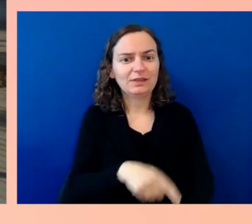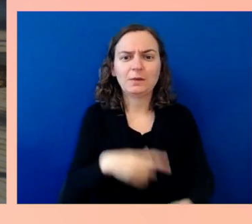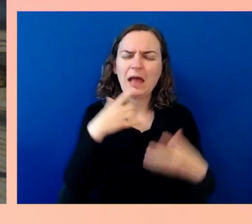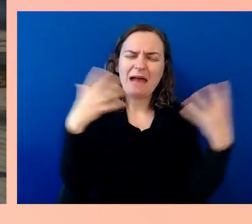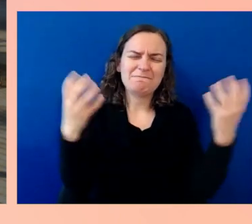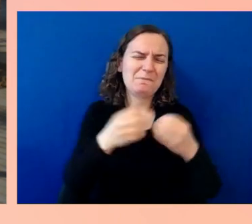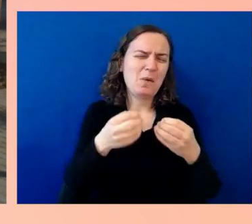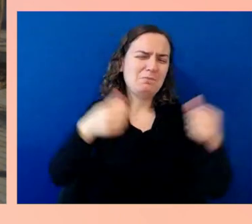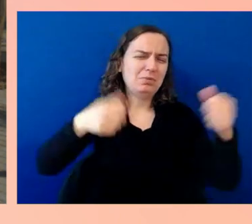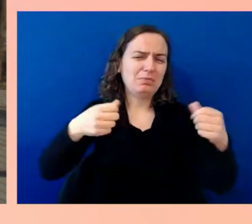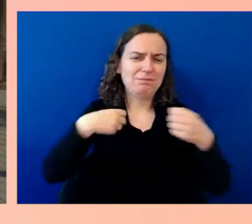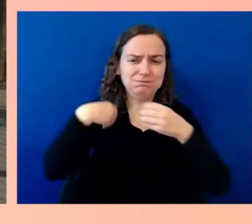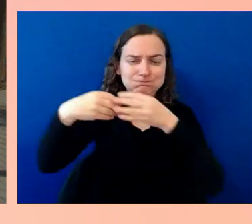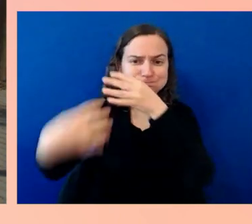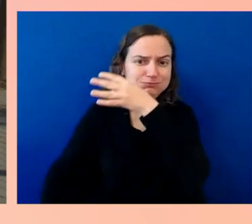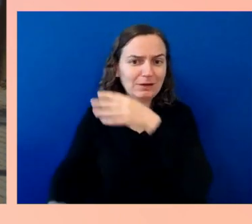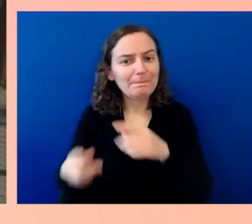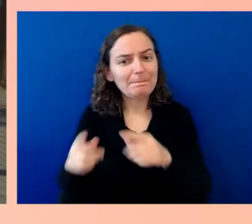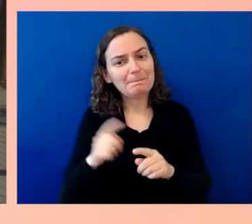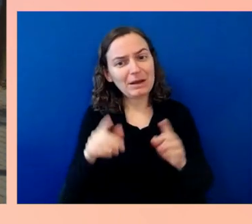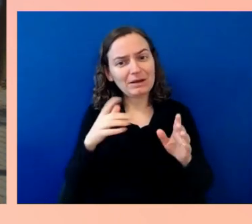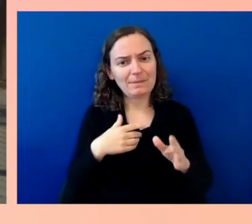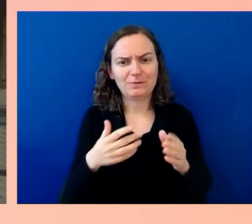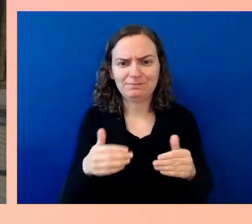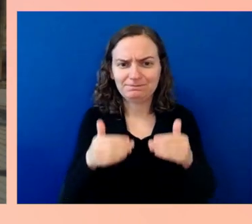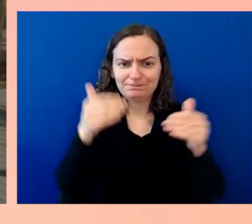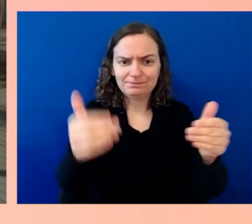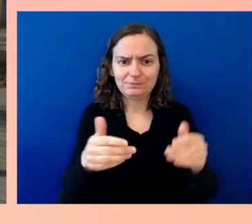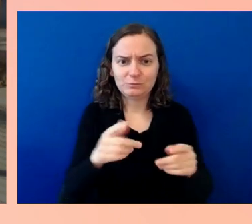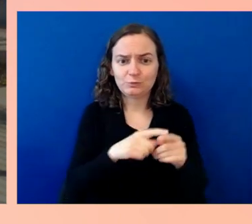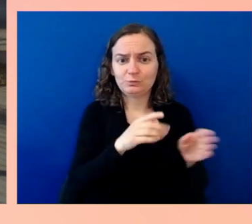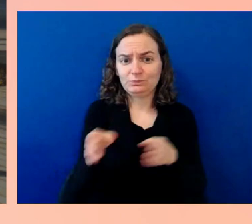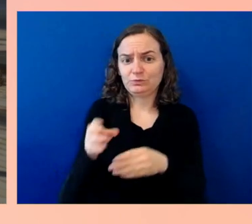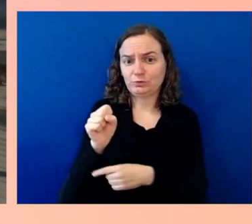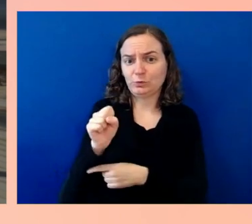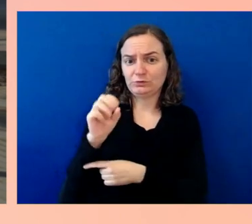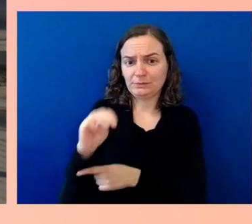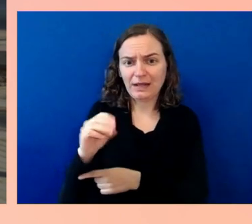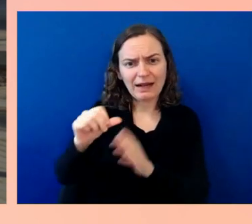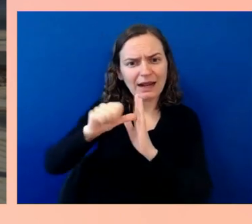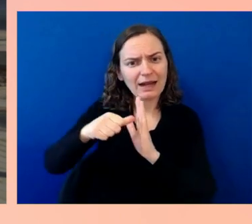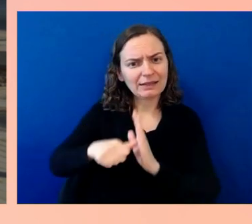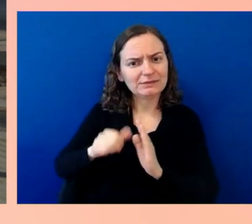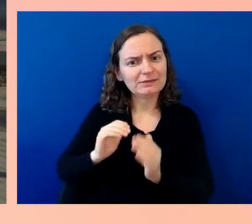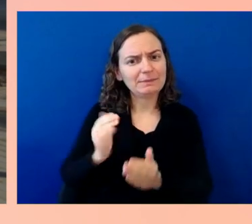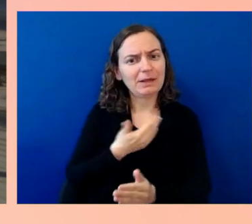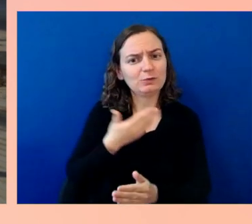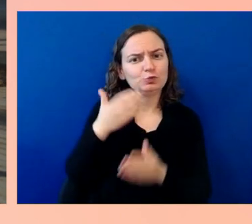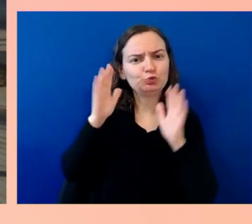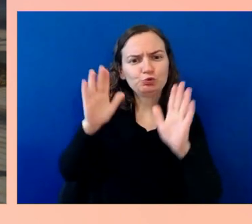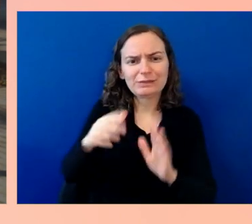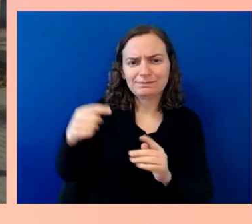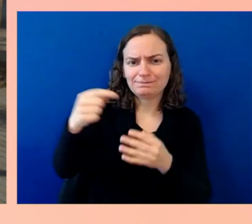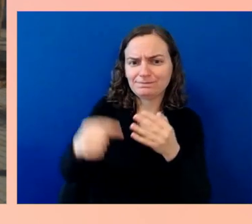and highlighting some of those great pieces, comments, and feedback that you have. One last reminder, keynote